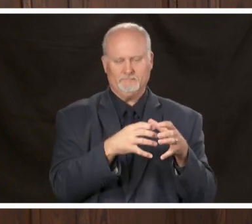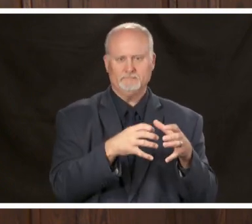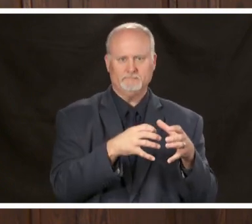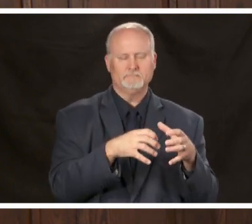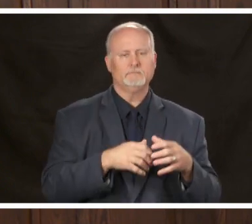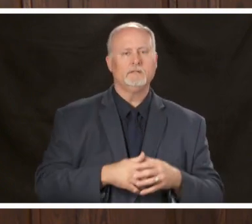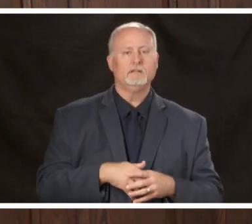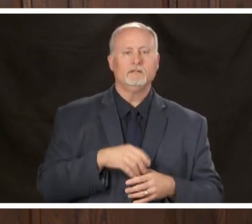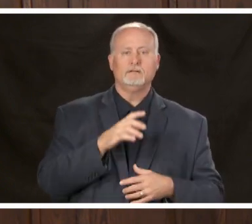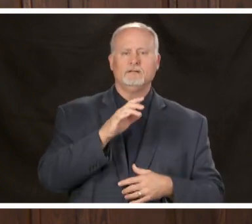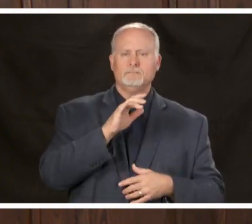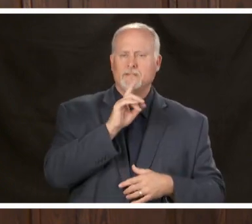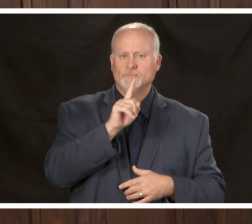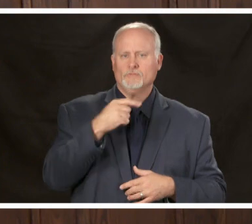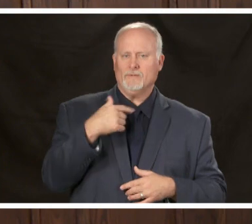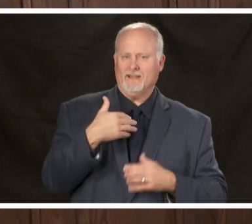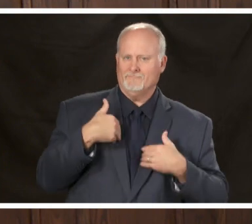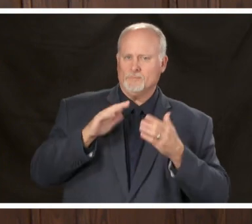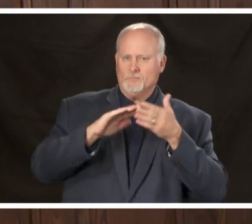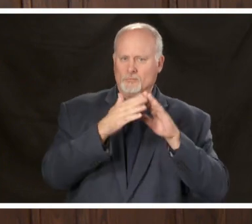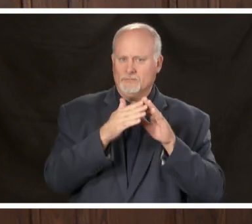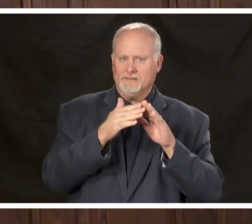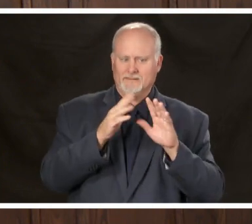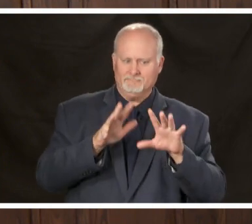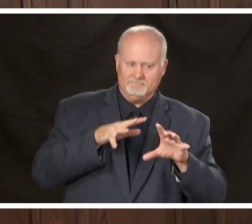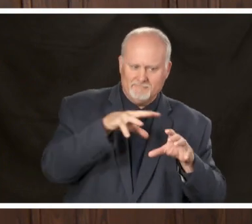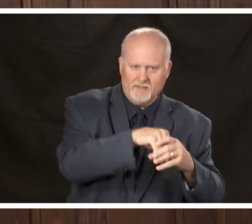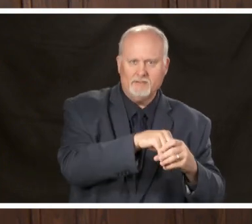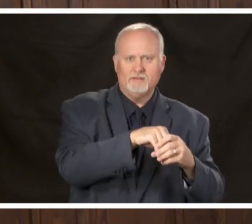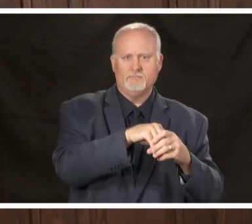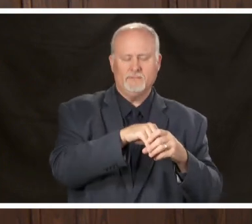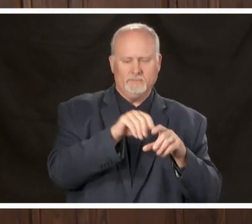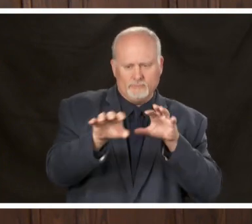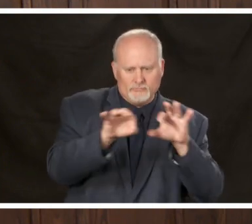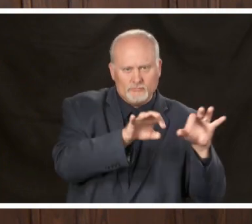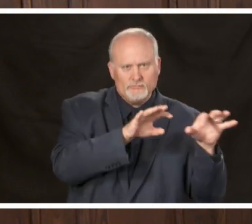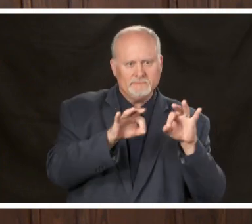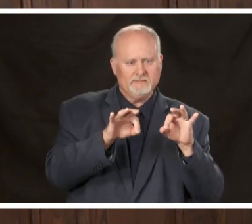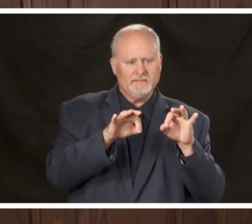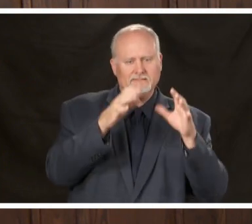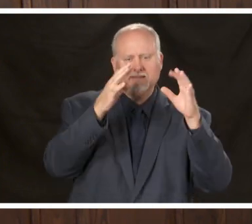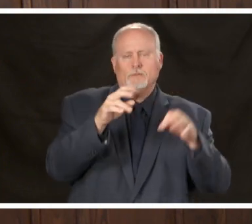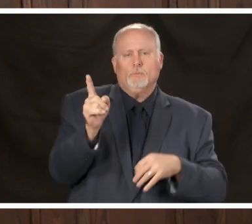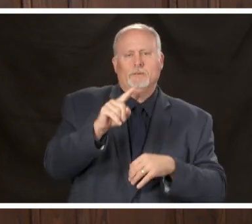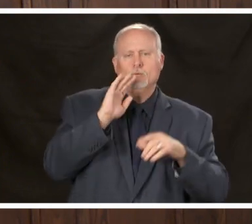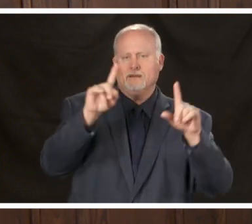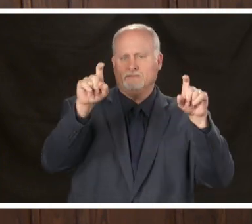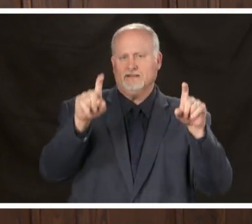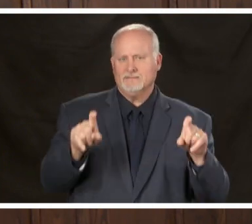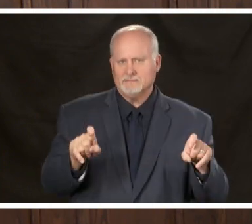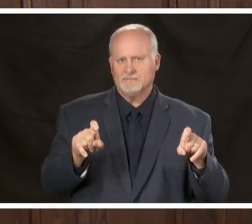have some level of community input assist in choosing and supporting the test sites and communication with our